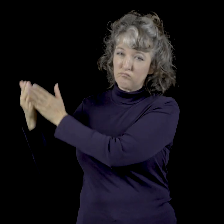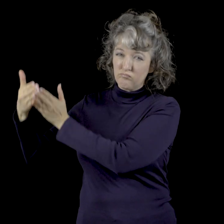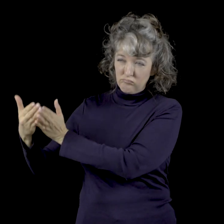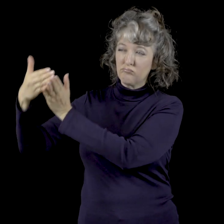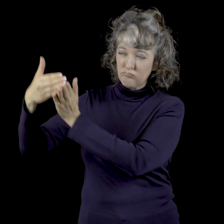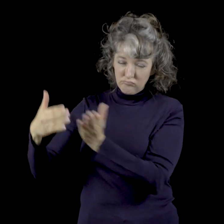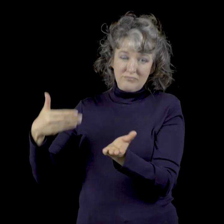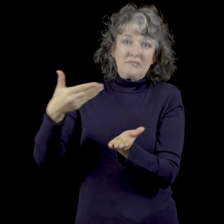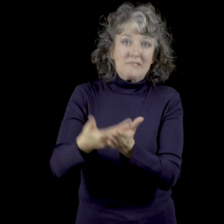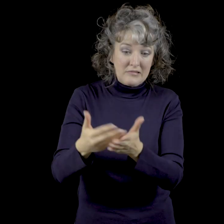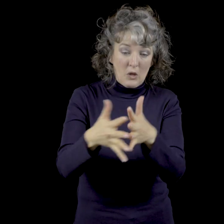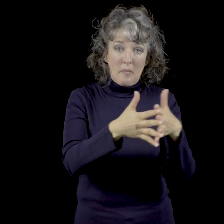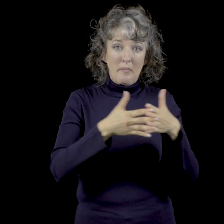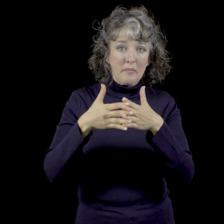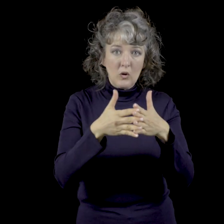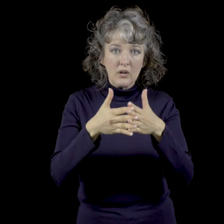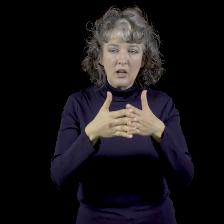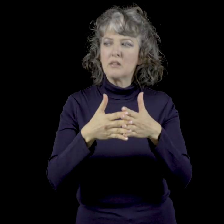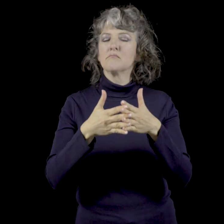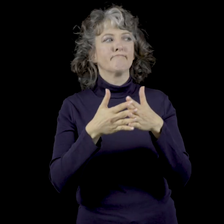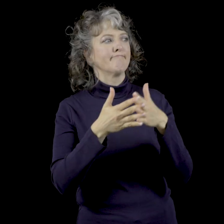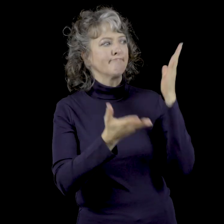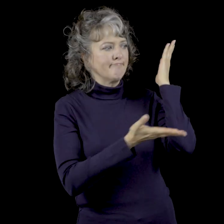Arrival by ships to America,